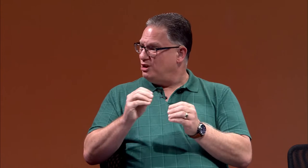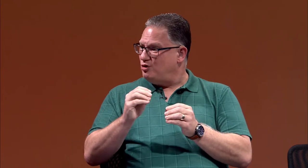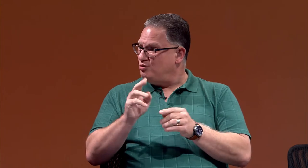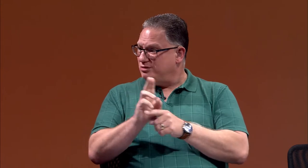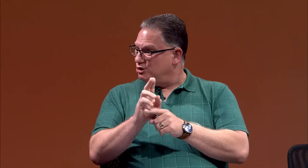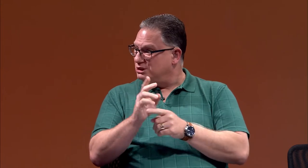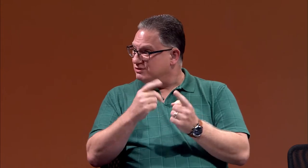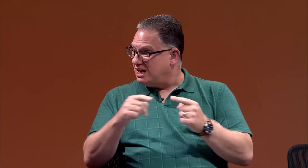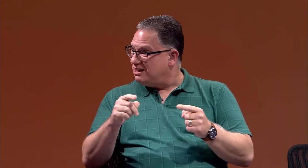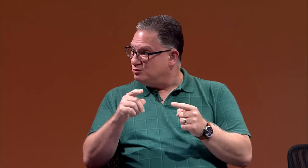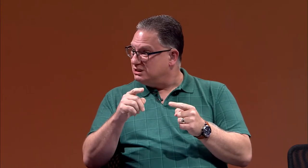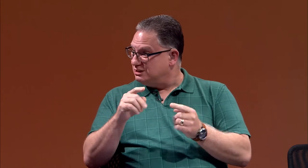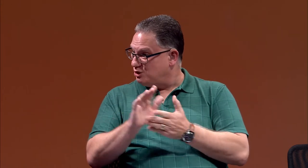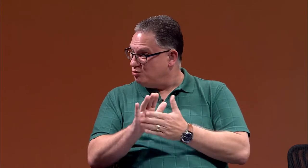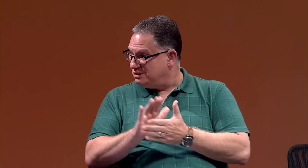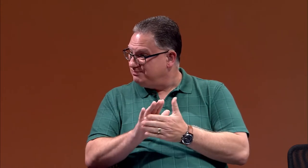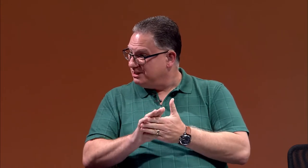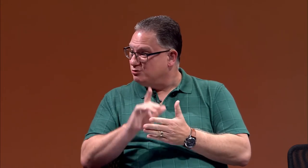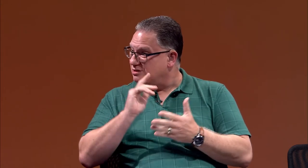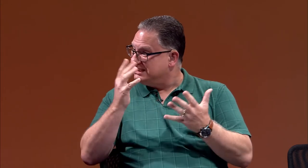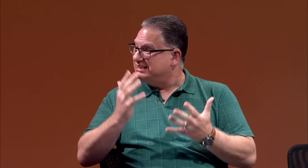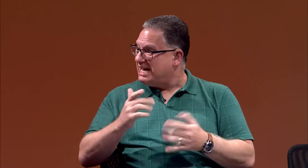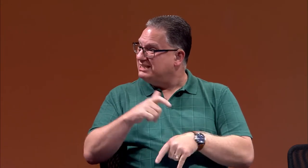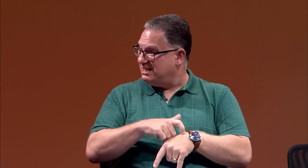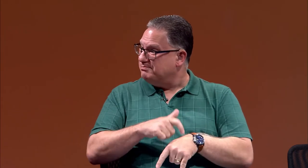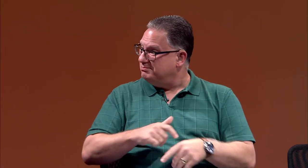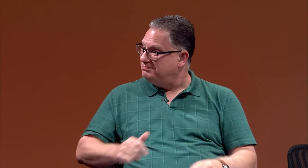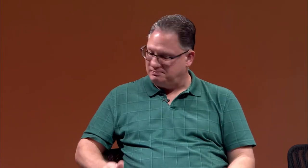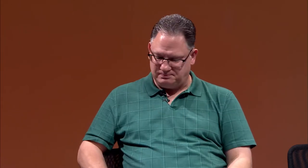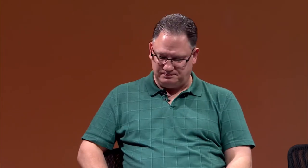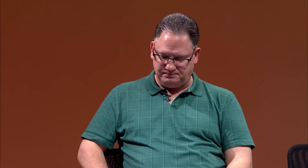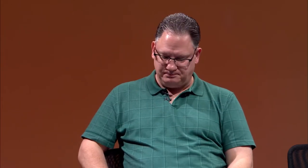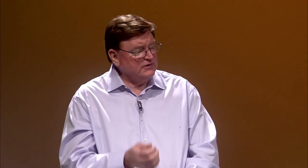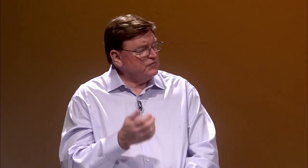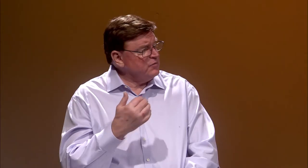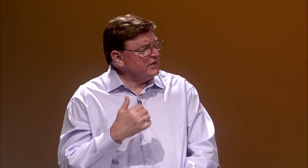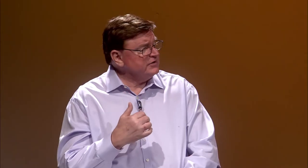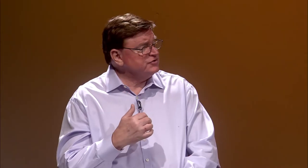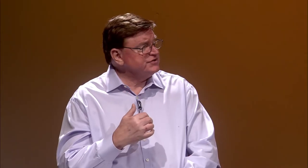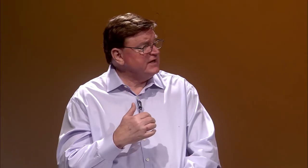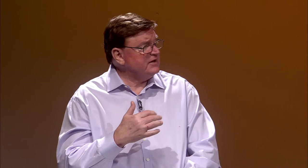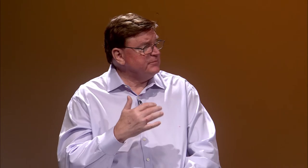no use of sign language in the schools. It was really a sad time. And from what I understand,